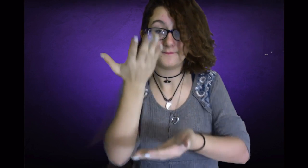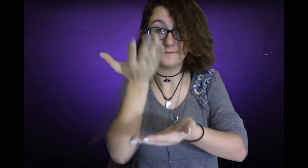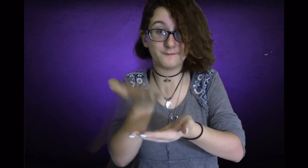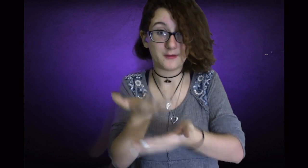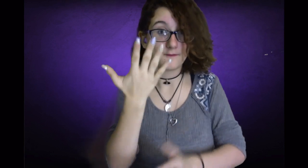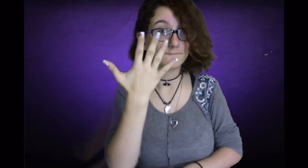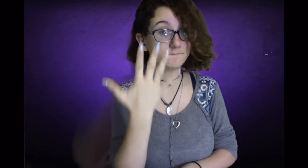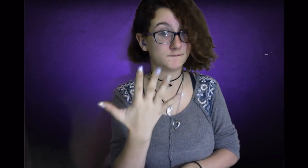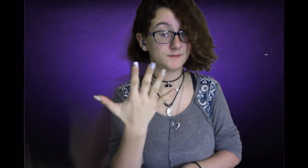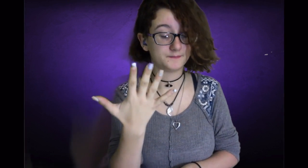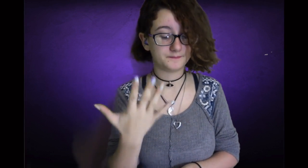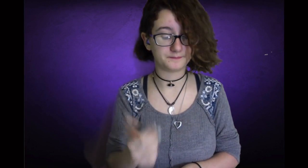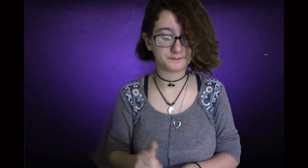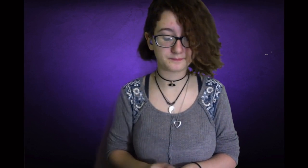Fact 5